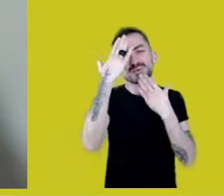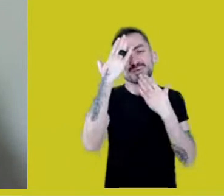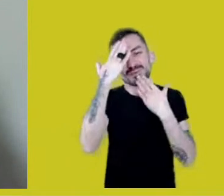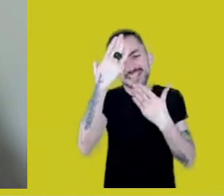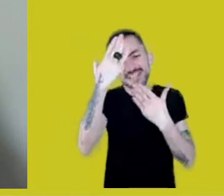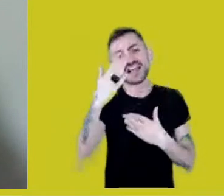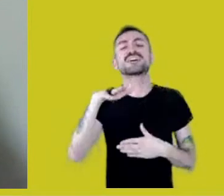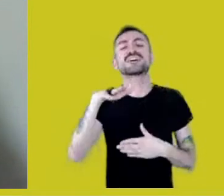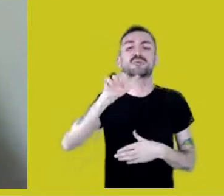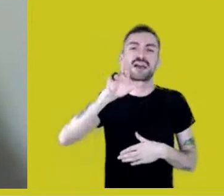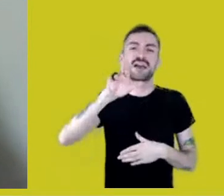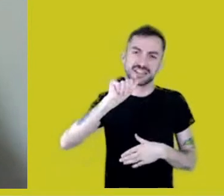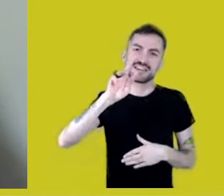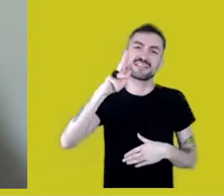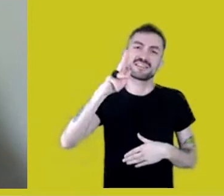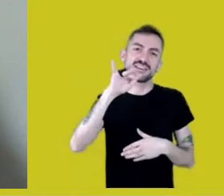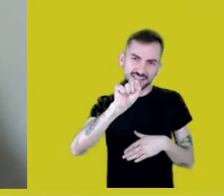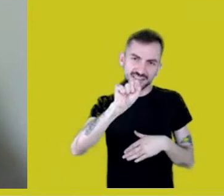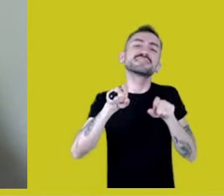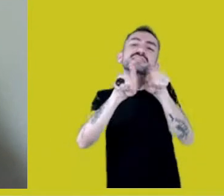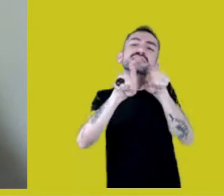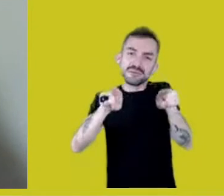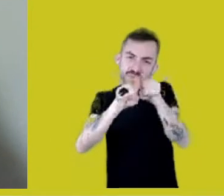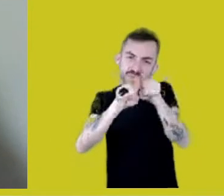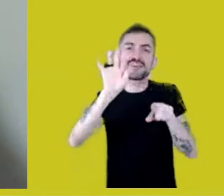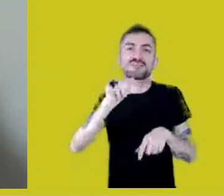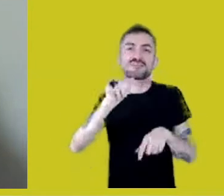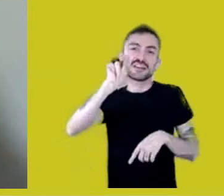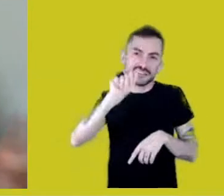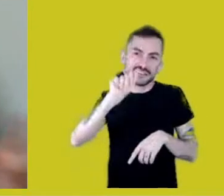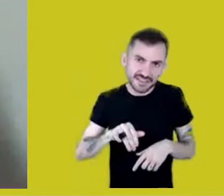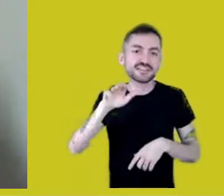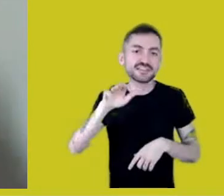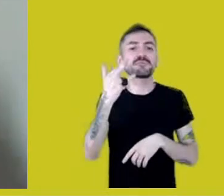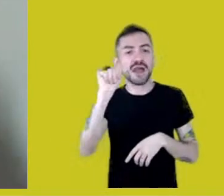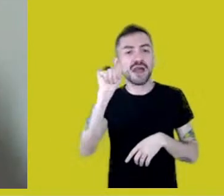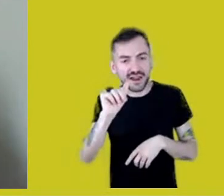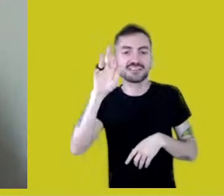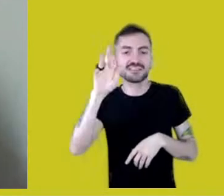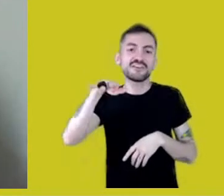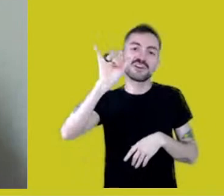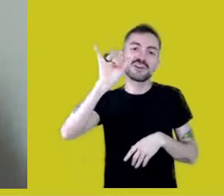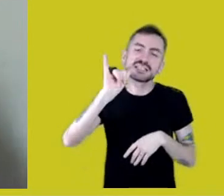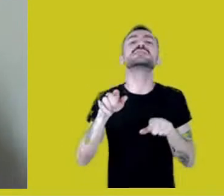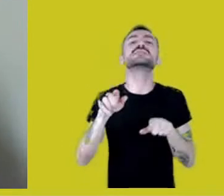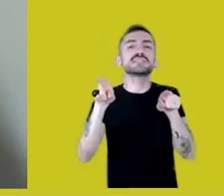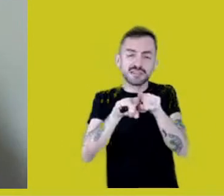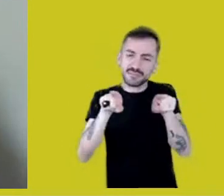thank you very much, Fernanda, Márcia, Francy, for your considerations.